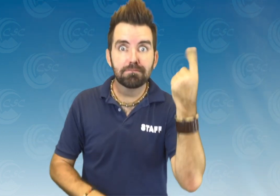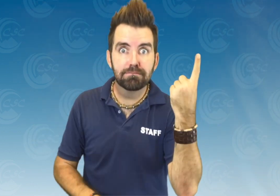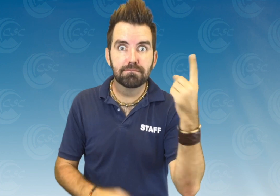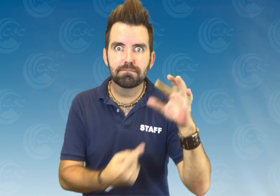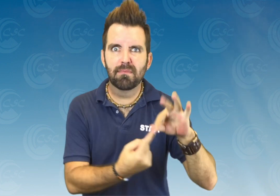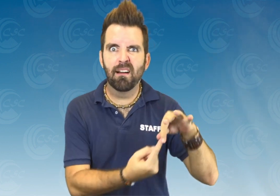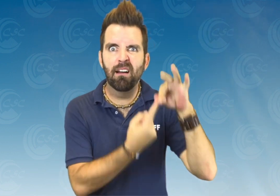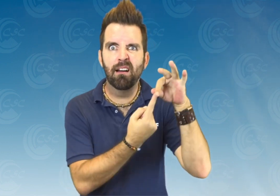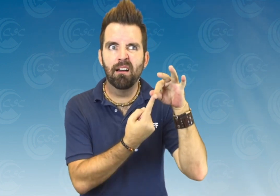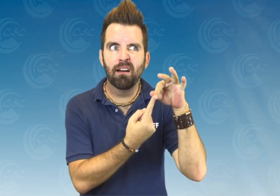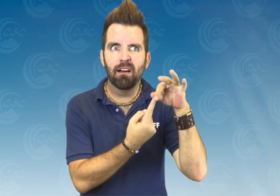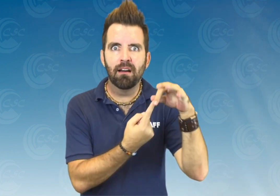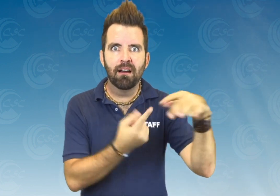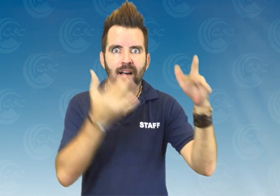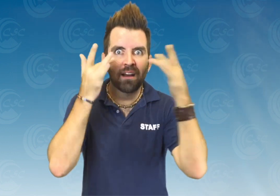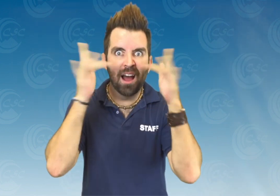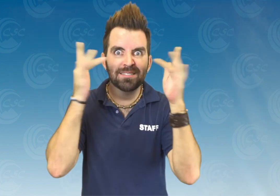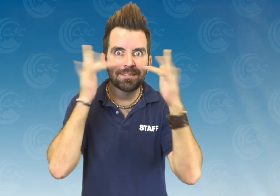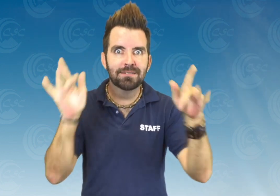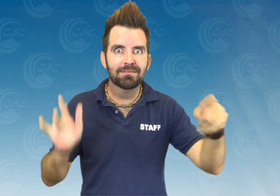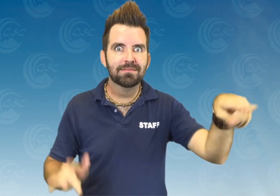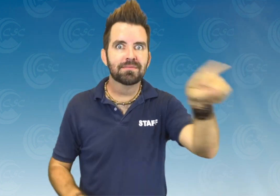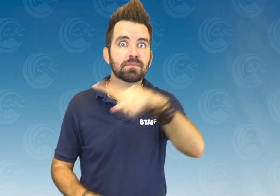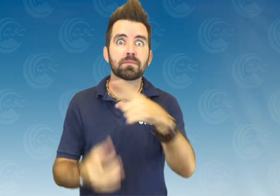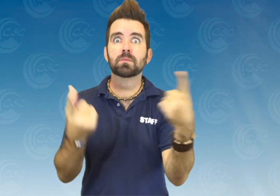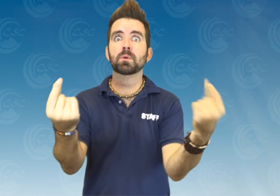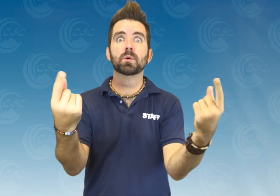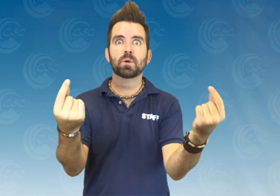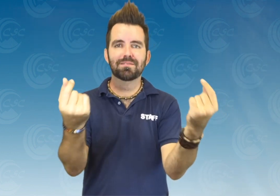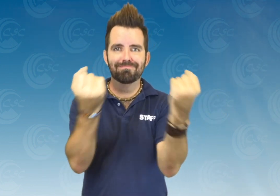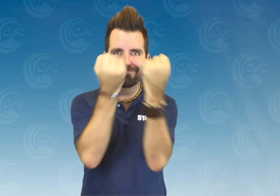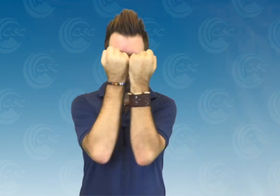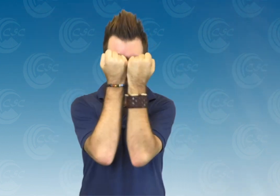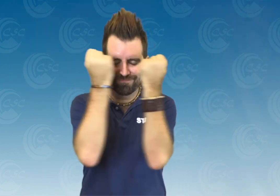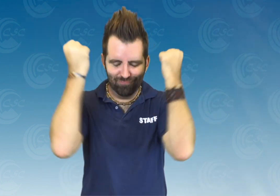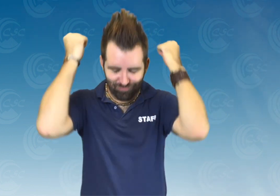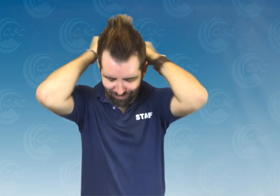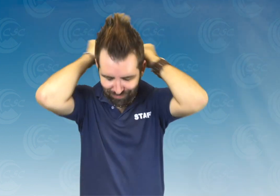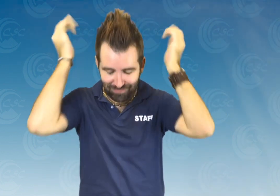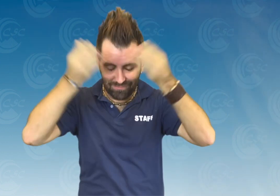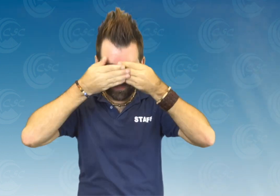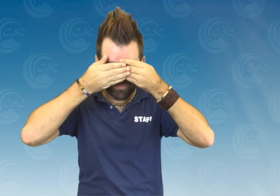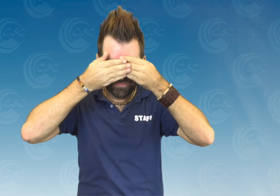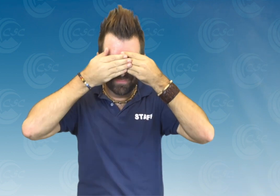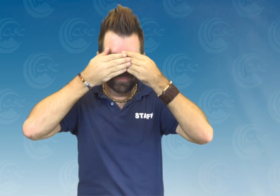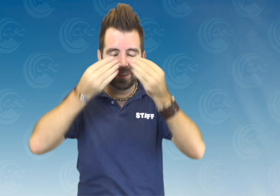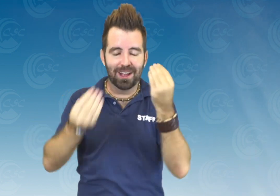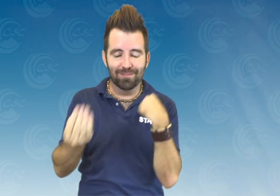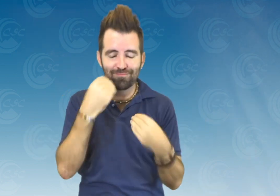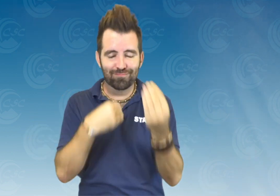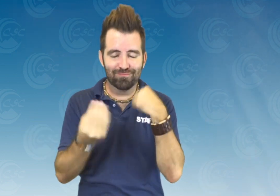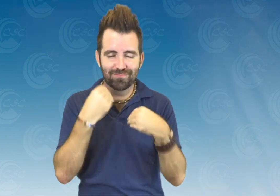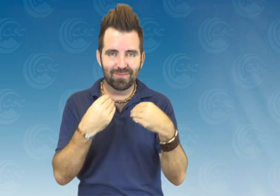WITH AN EXCEPTION... You, the sighted people, will be blindfolded while you eat...